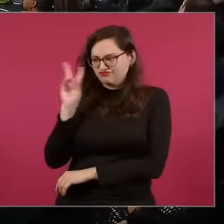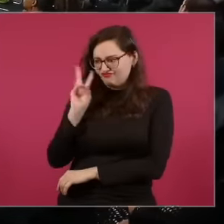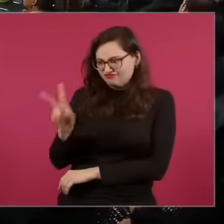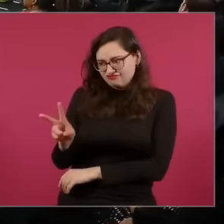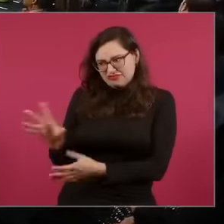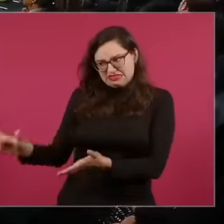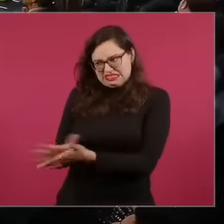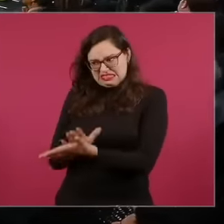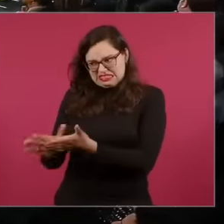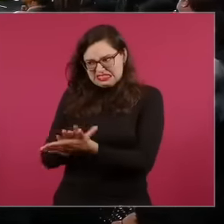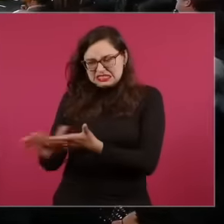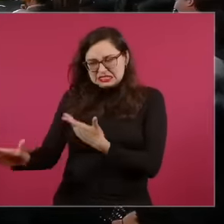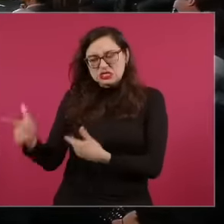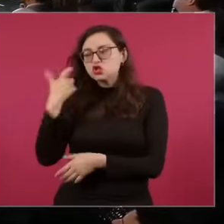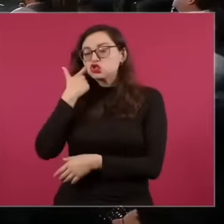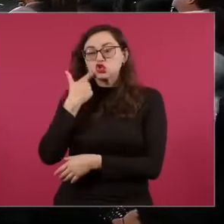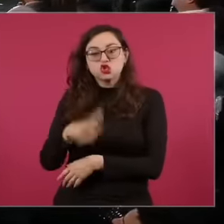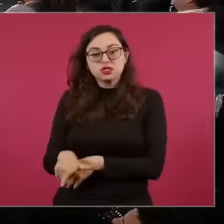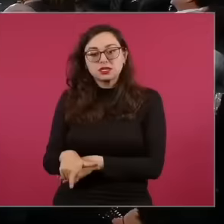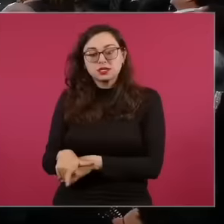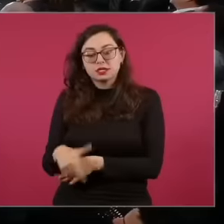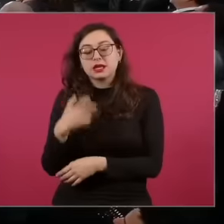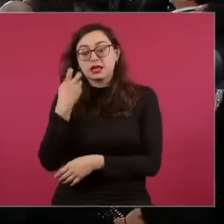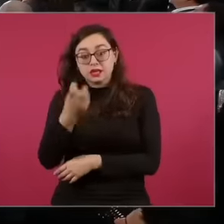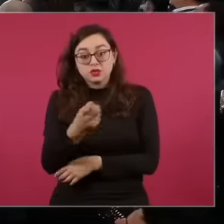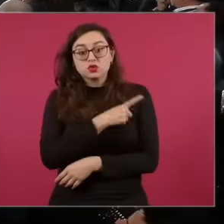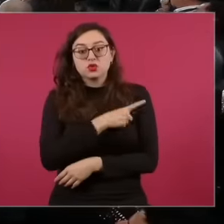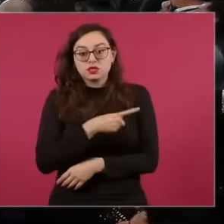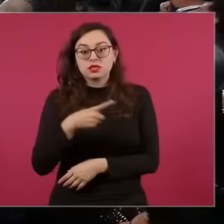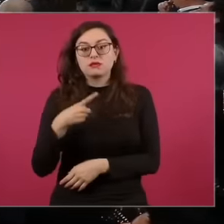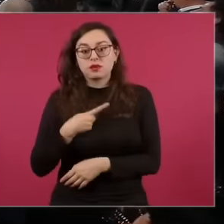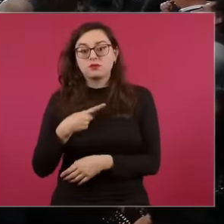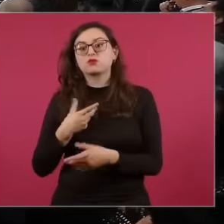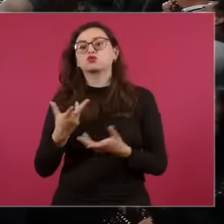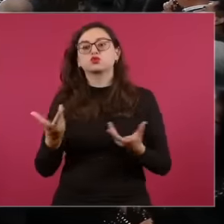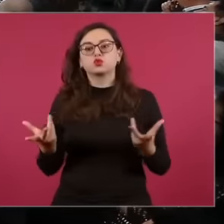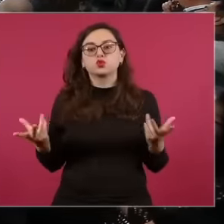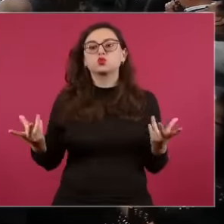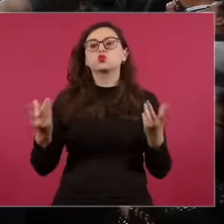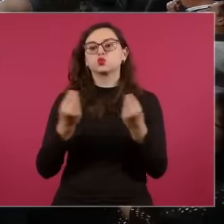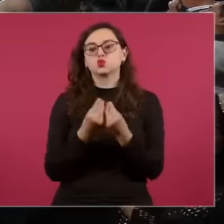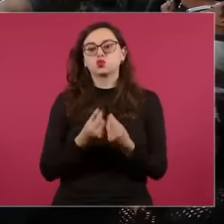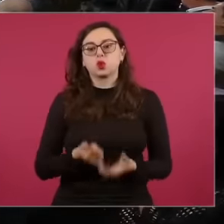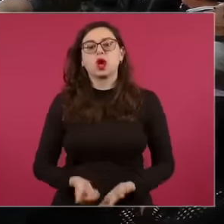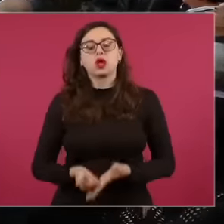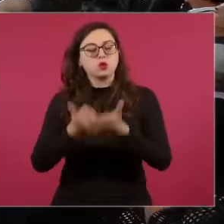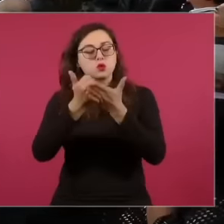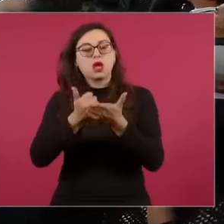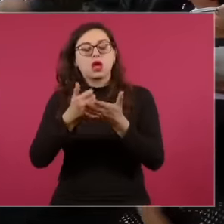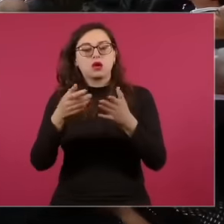informative work with a click, so we must help, be supportive and echo and report When this